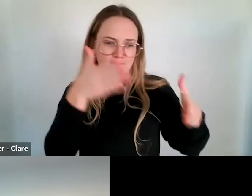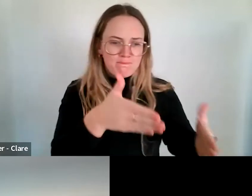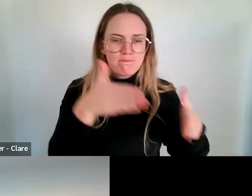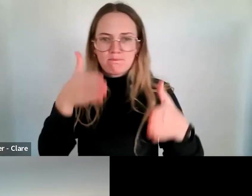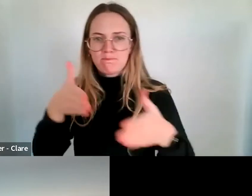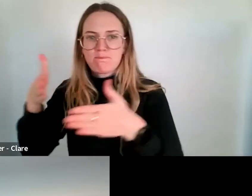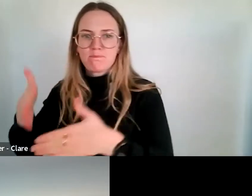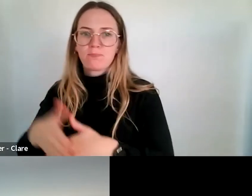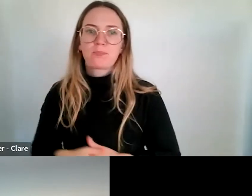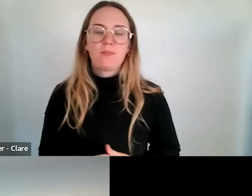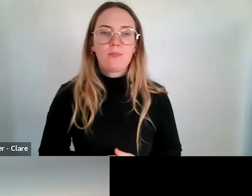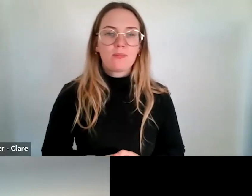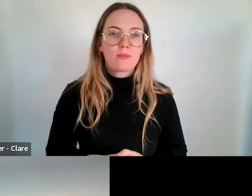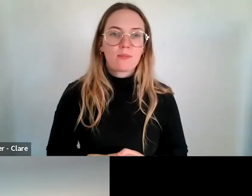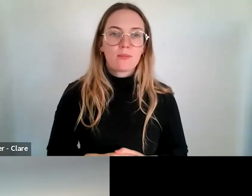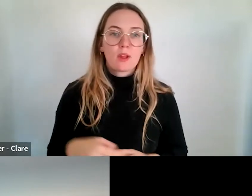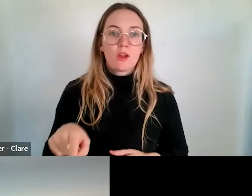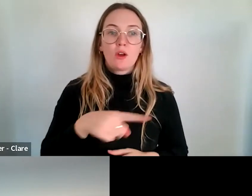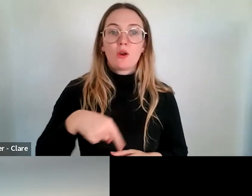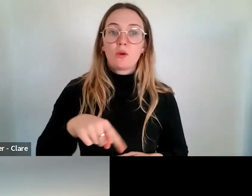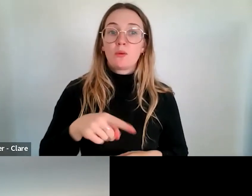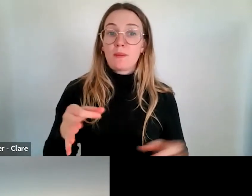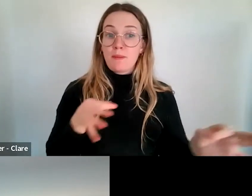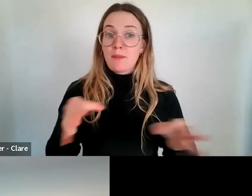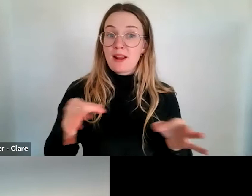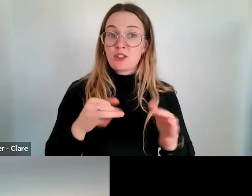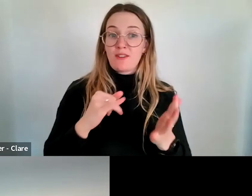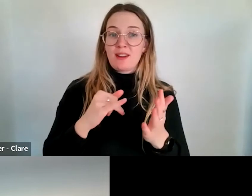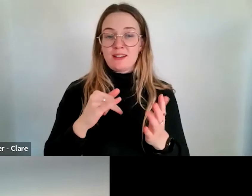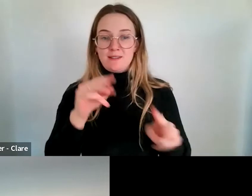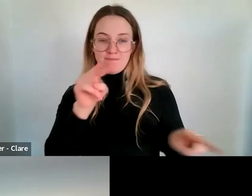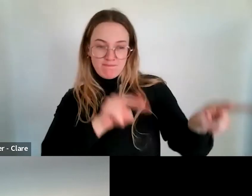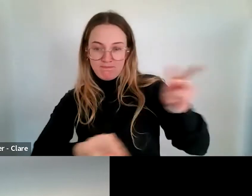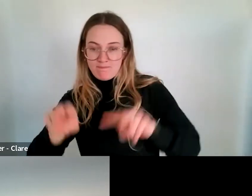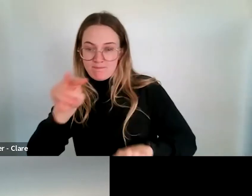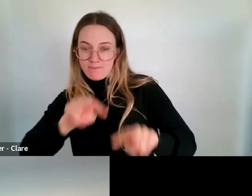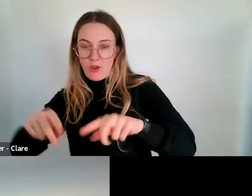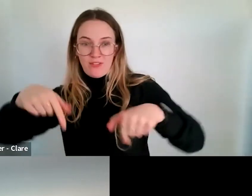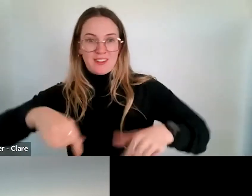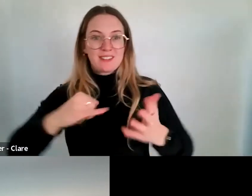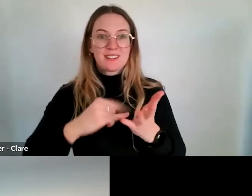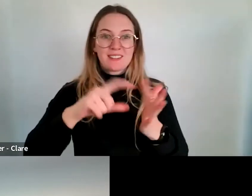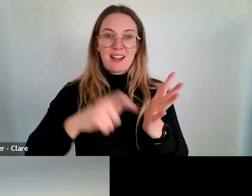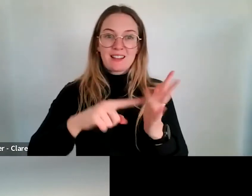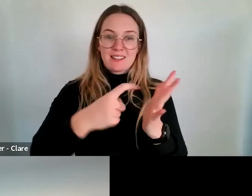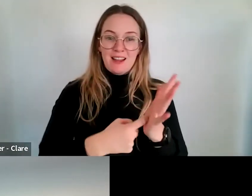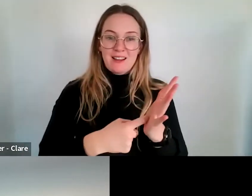intend to undertake a scan of the sector and pull all the information together and understand what the